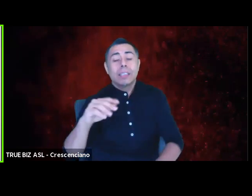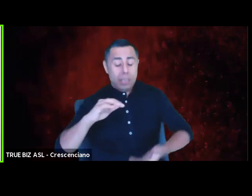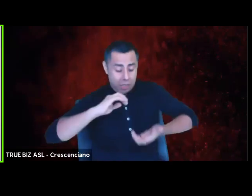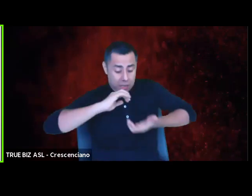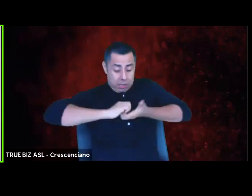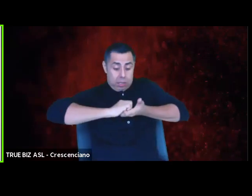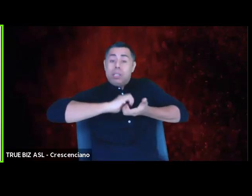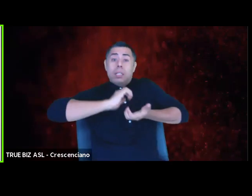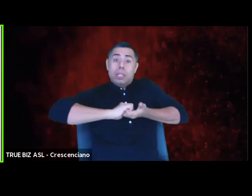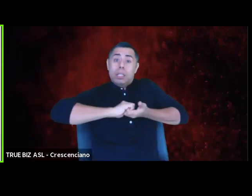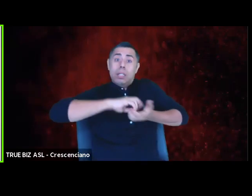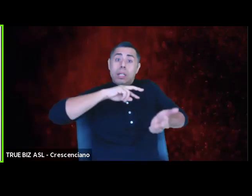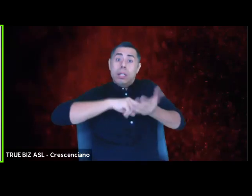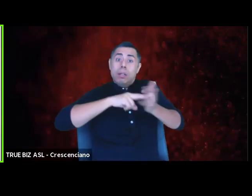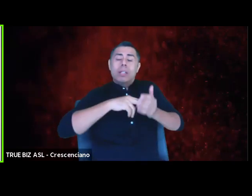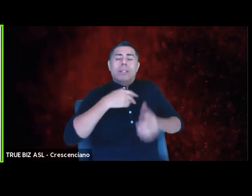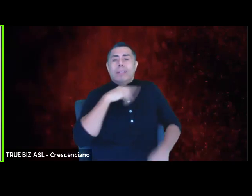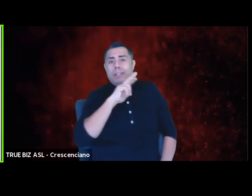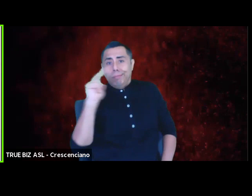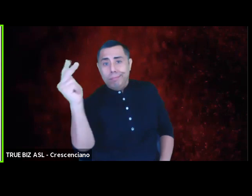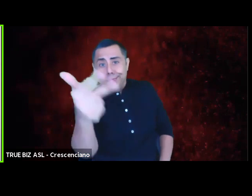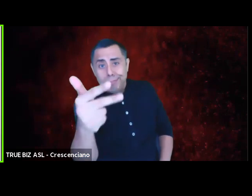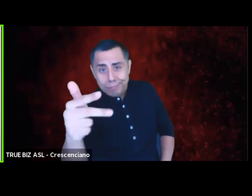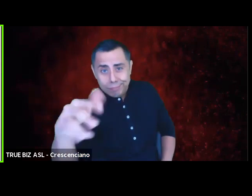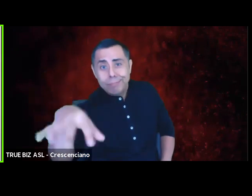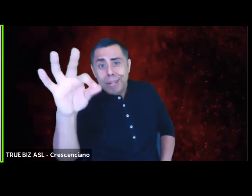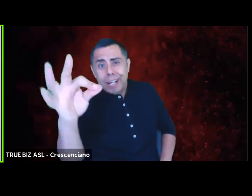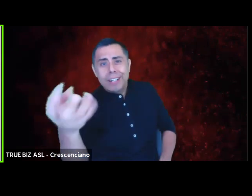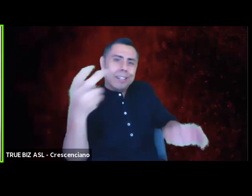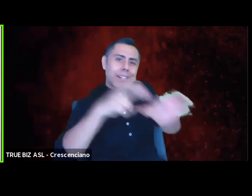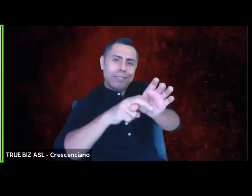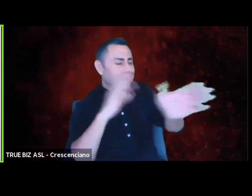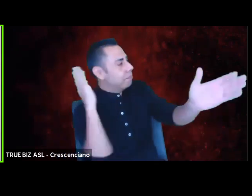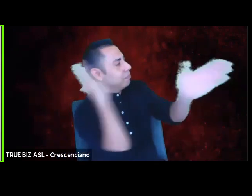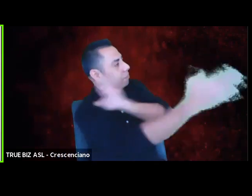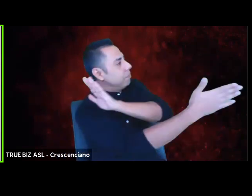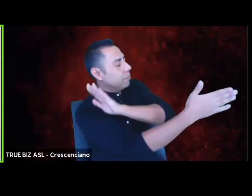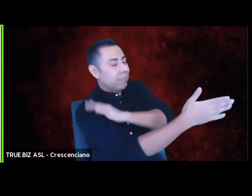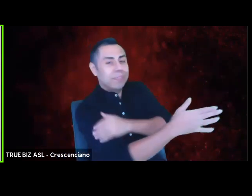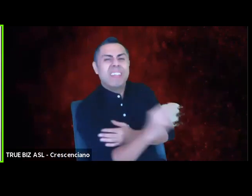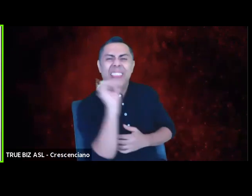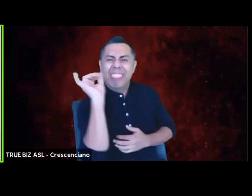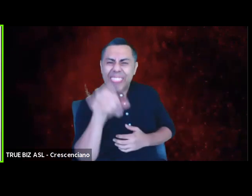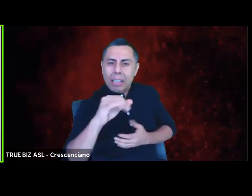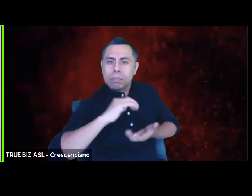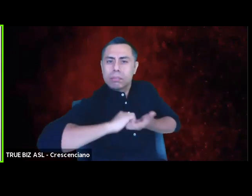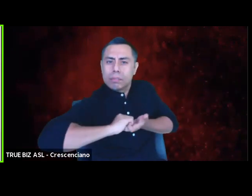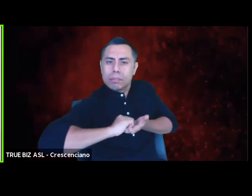you get in, and I say, "Where we goin'?" Solidarity with an ideal means that when the tentacles